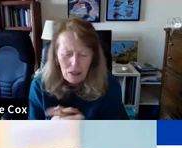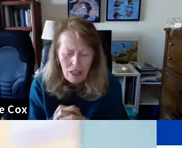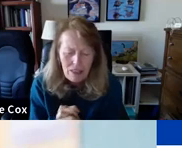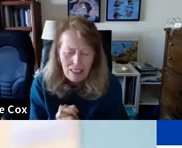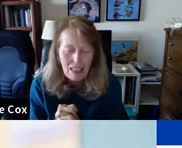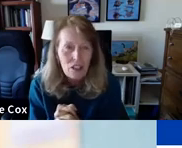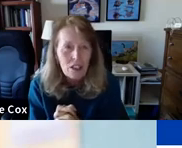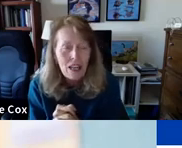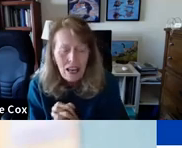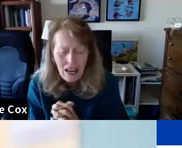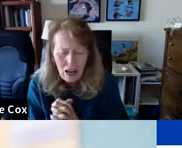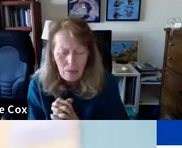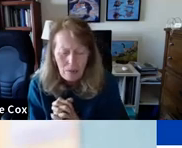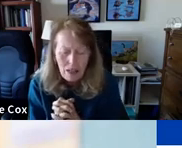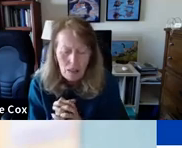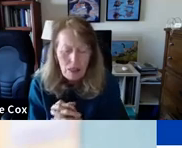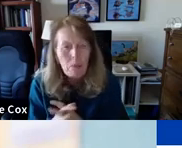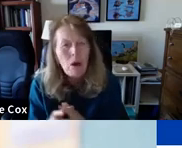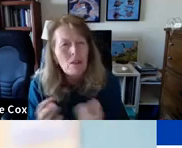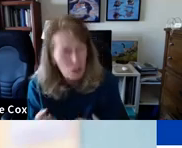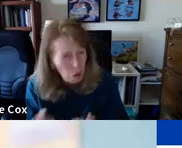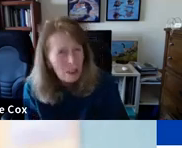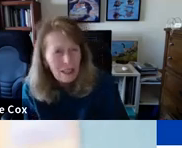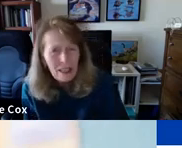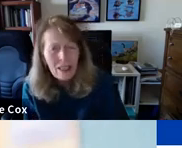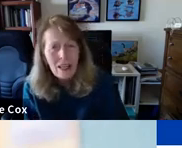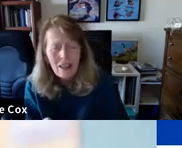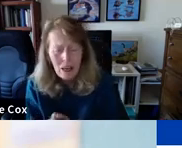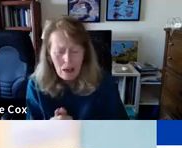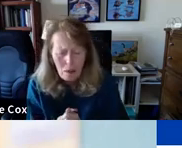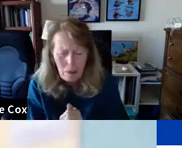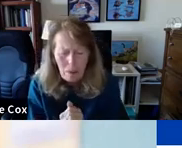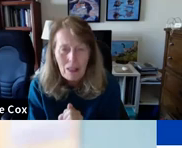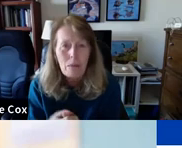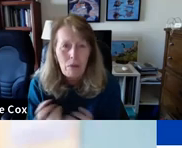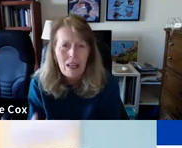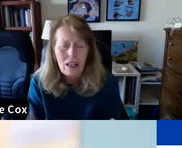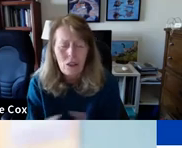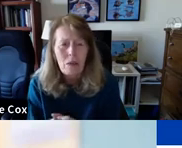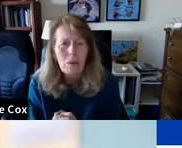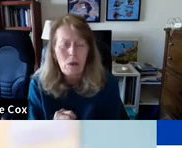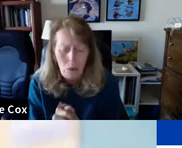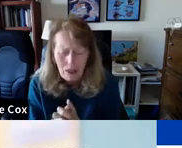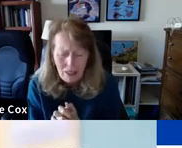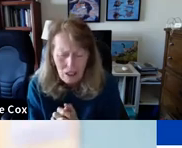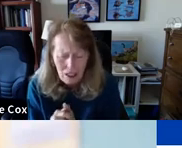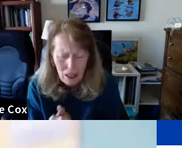the safe technology as being part of the toolkit that people can bring to people who want digital